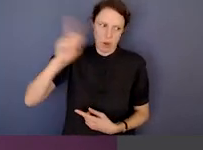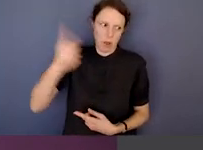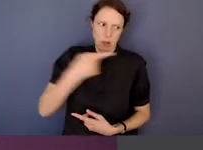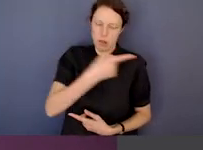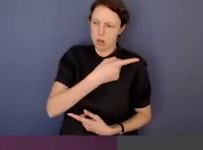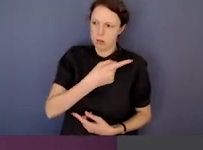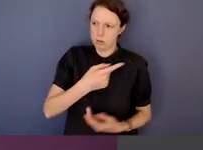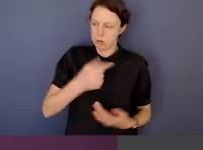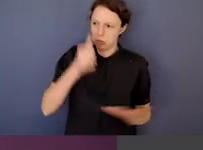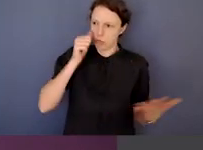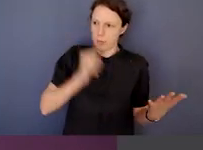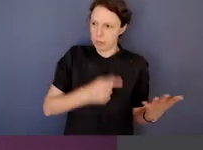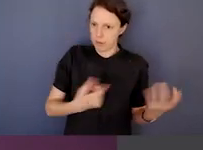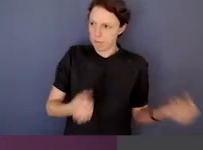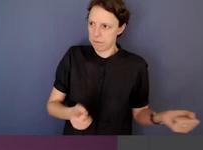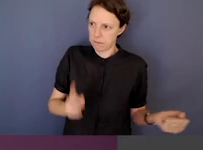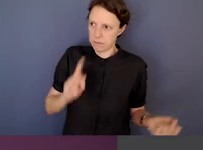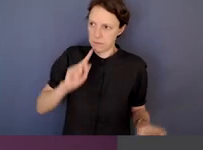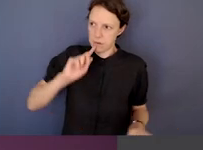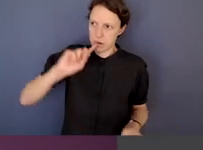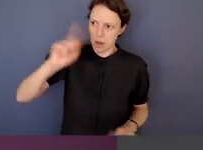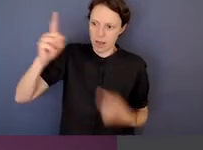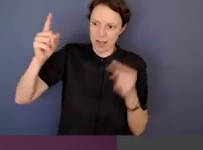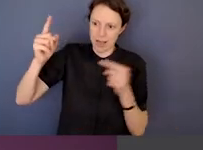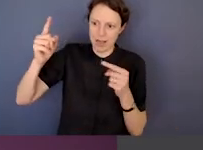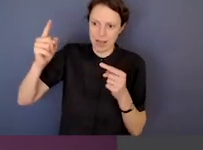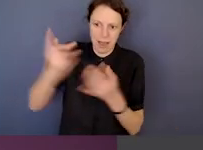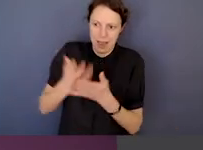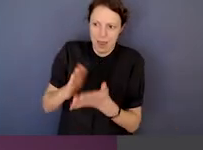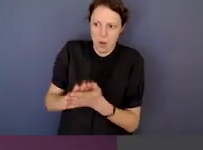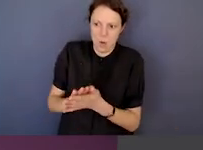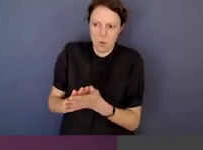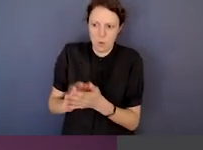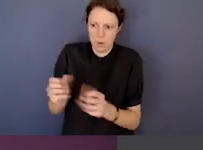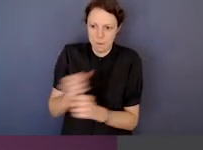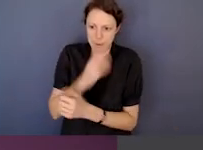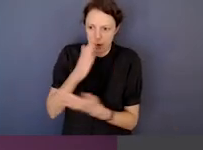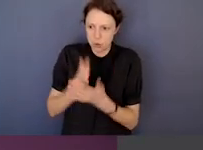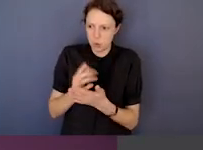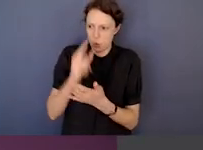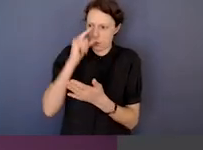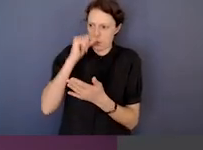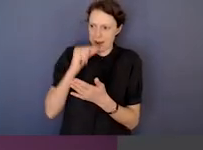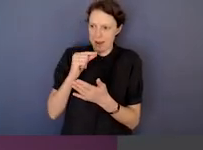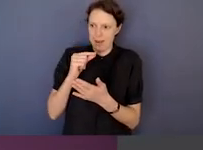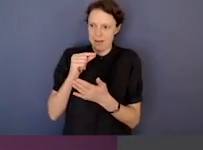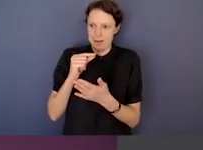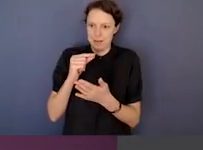I think that's genuinely difficult. And so one of the recommendations I made yesterday was shoring up